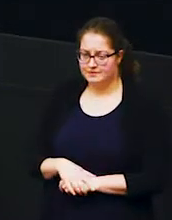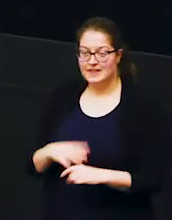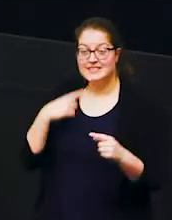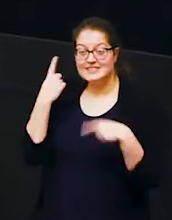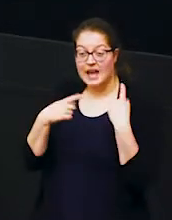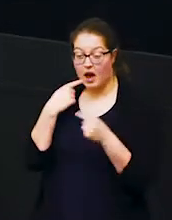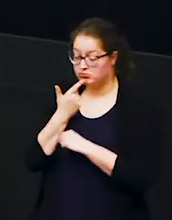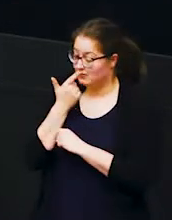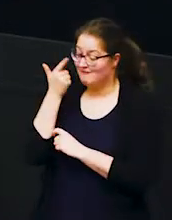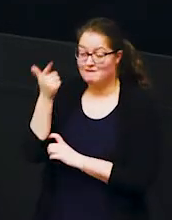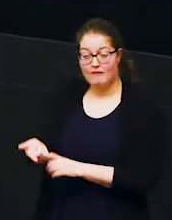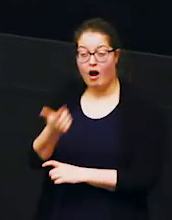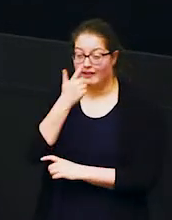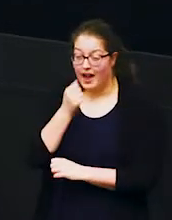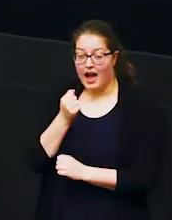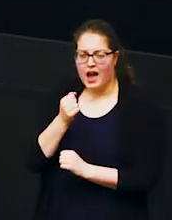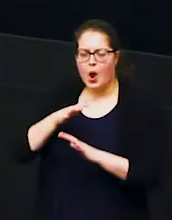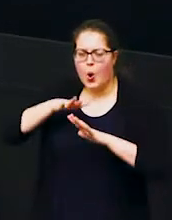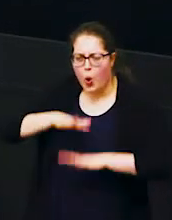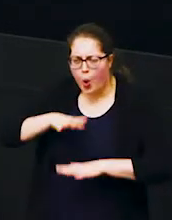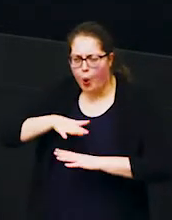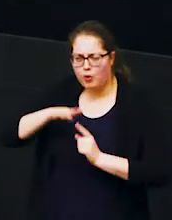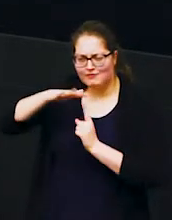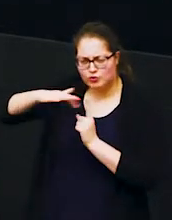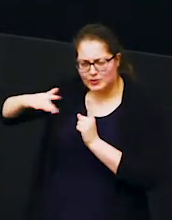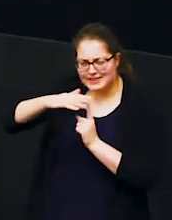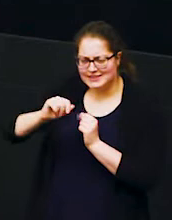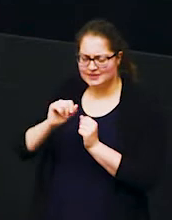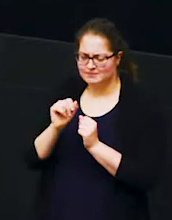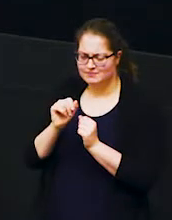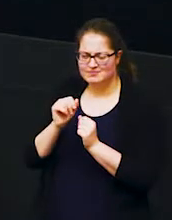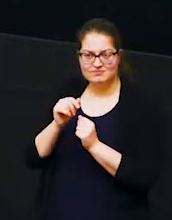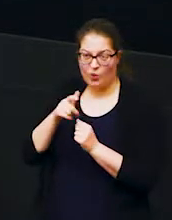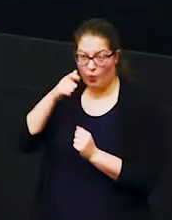over quite long distances because they're very low frequency so sometimes human ears can't even hear